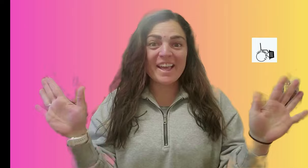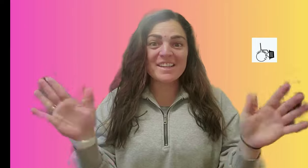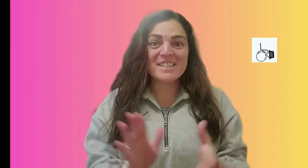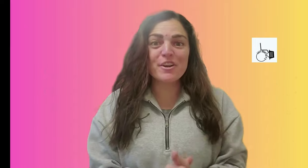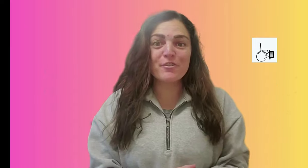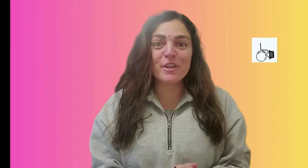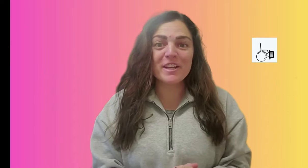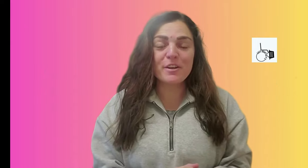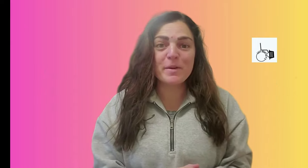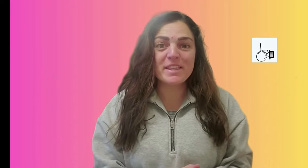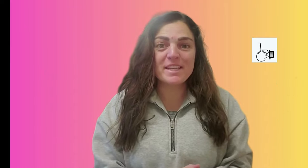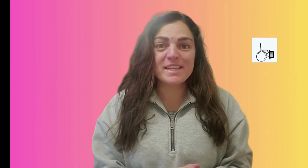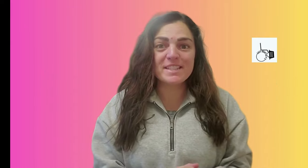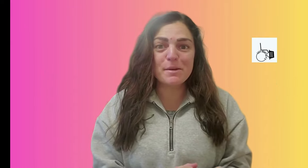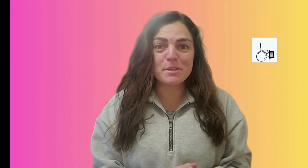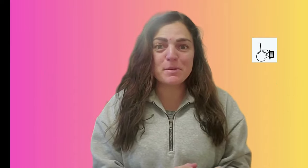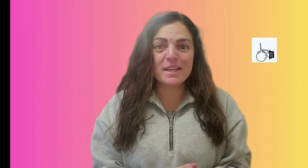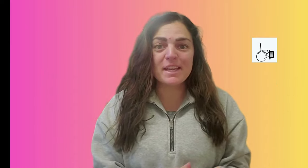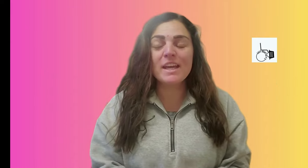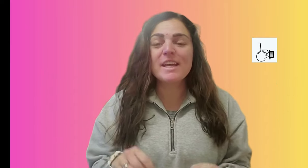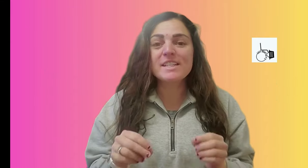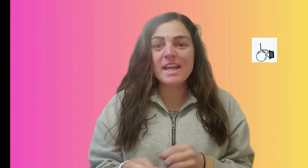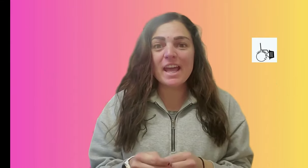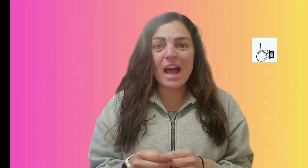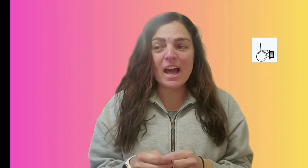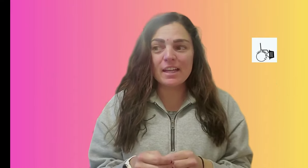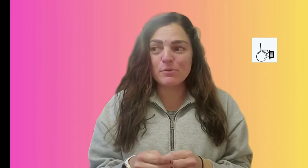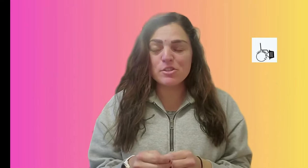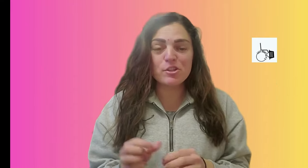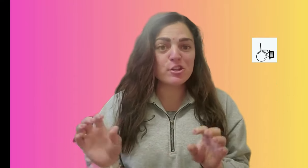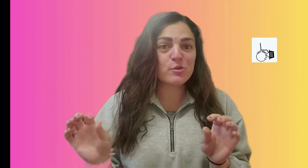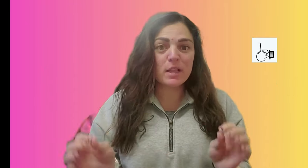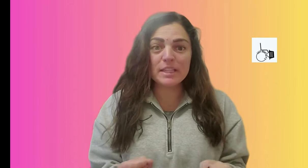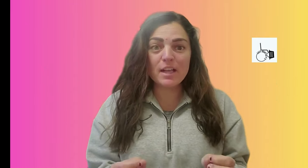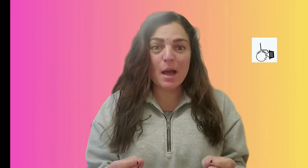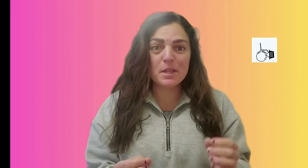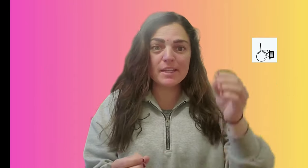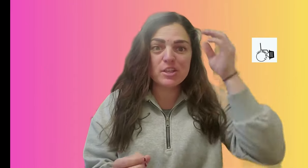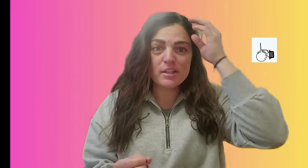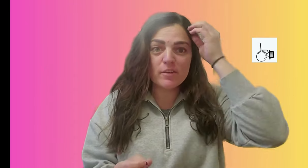hey guys Sarah Fuller here with easy adapted PE today I am just going to do a little compilation